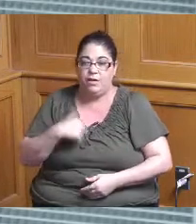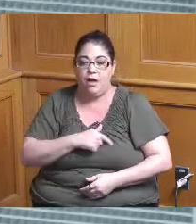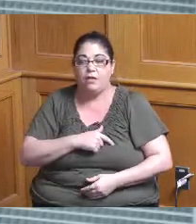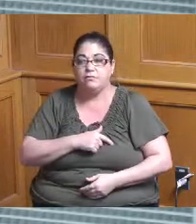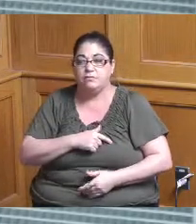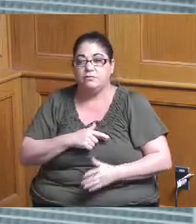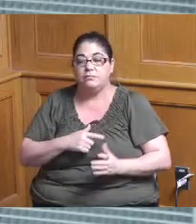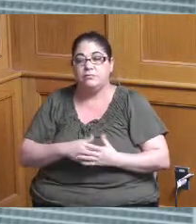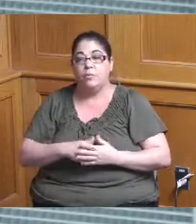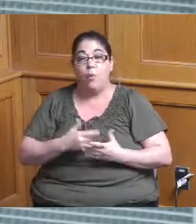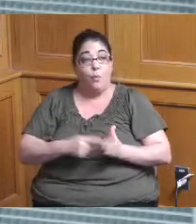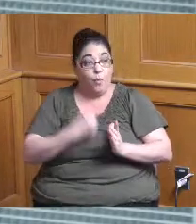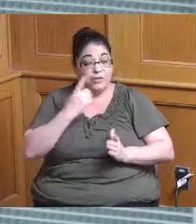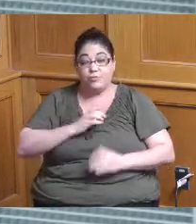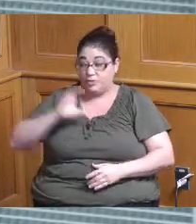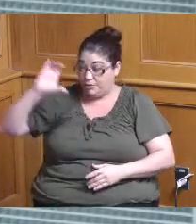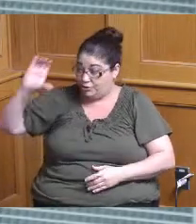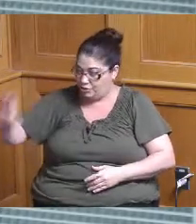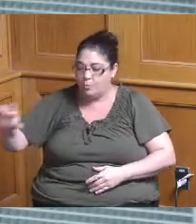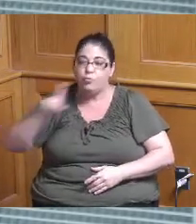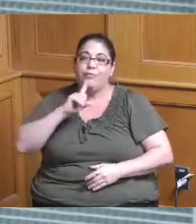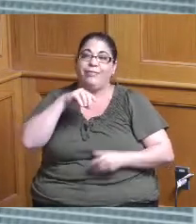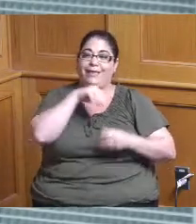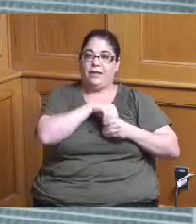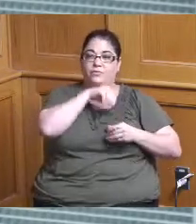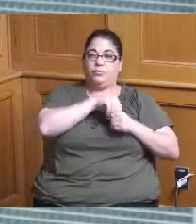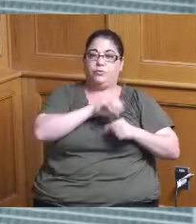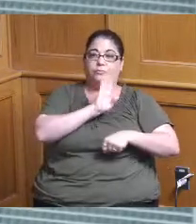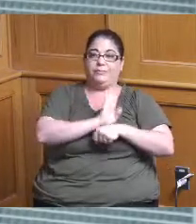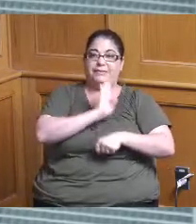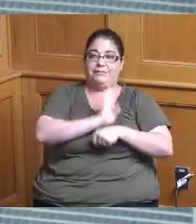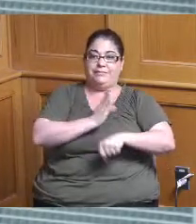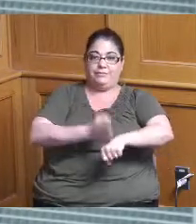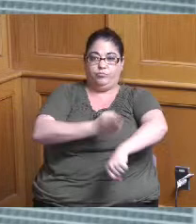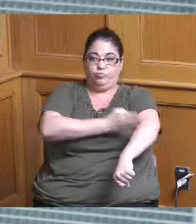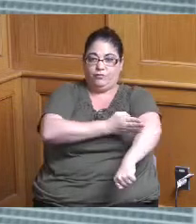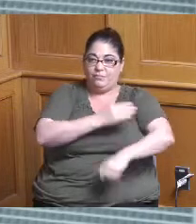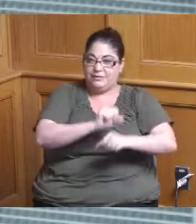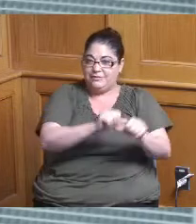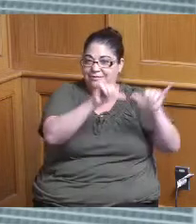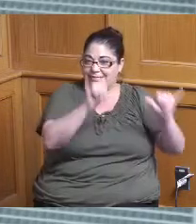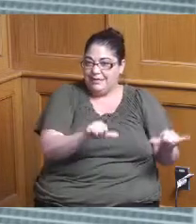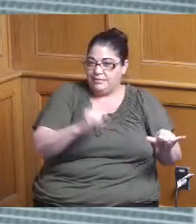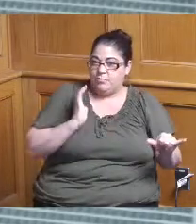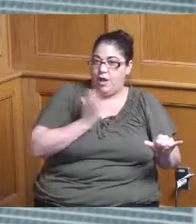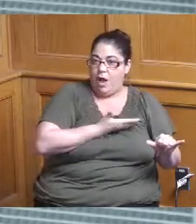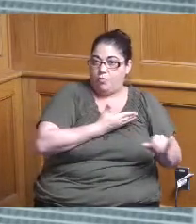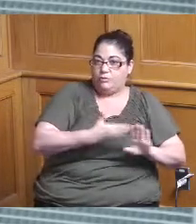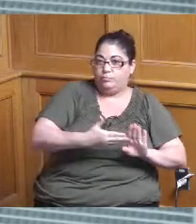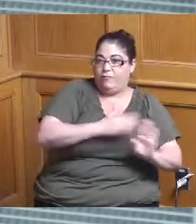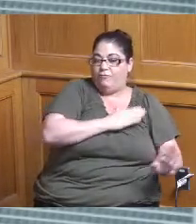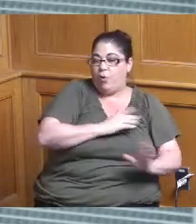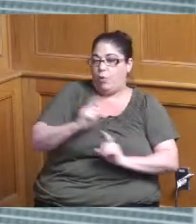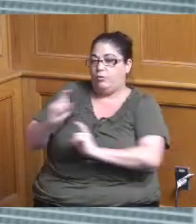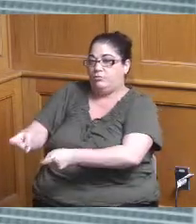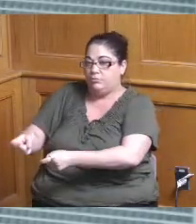more of a business you know in internal business improvements and we so each project manager is